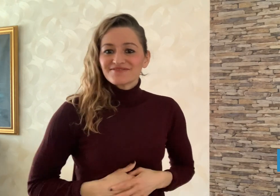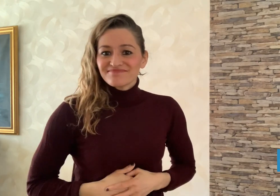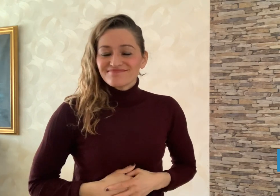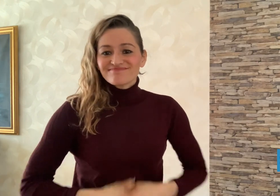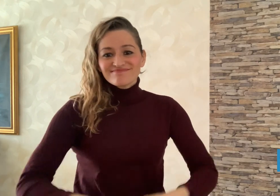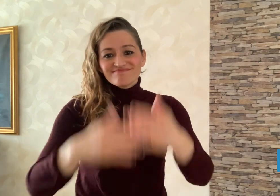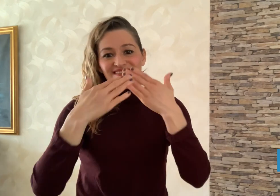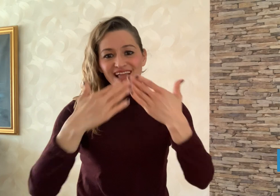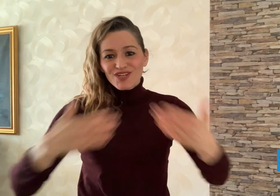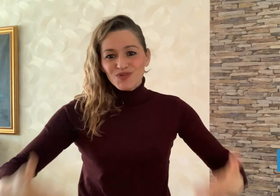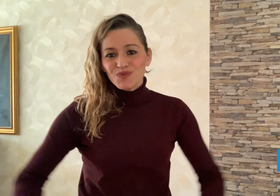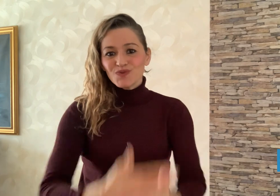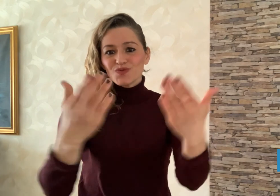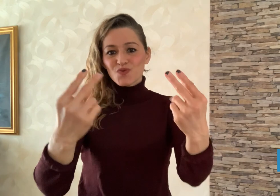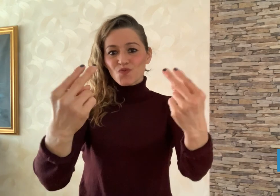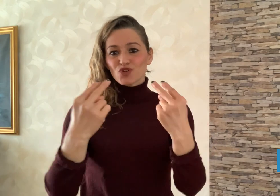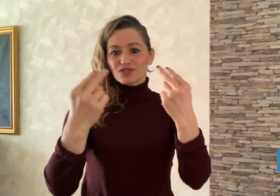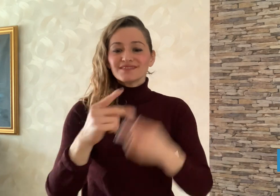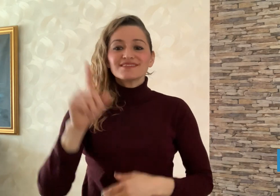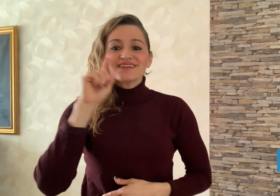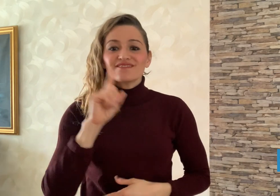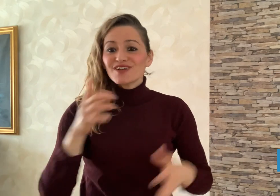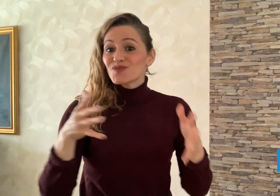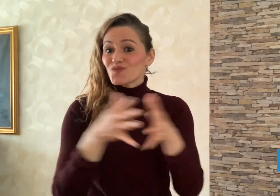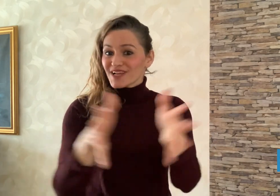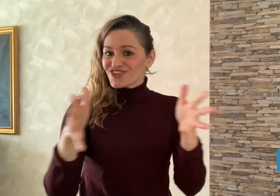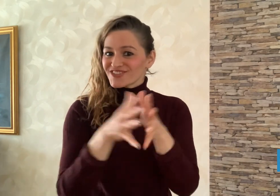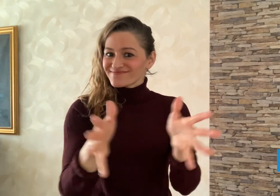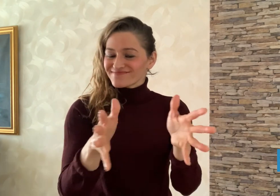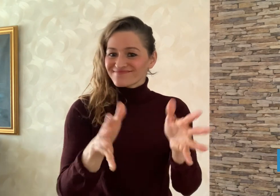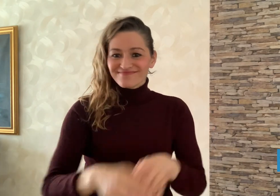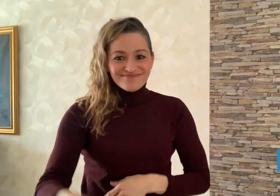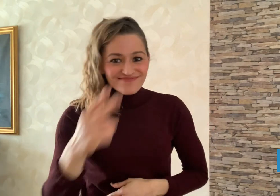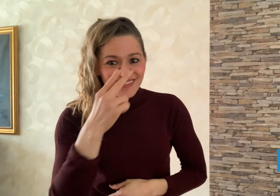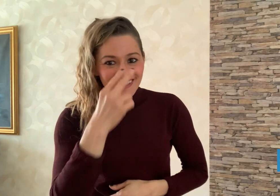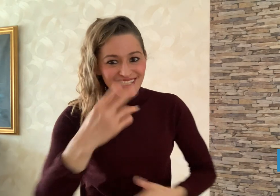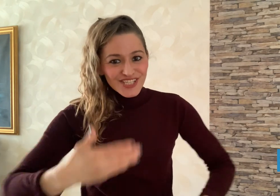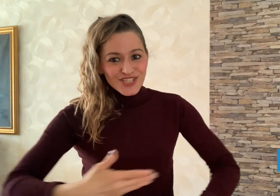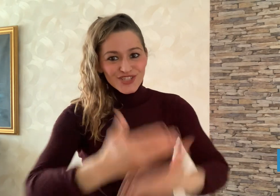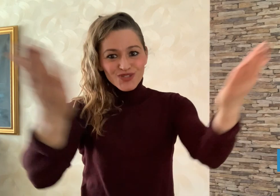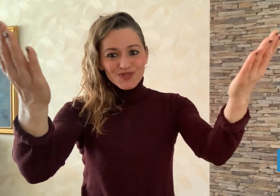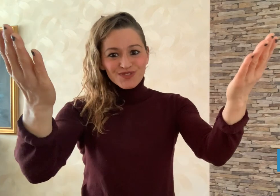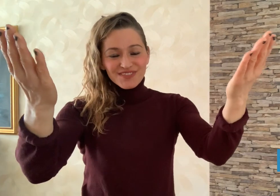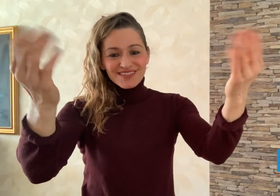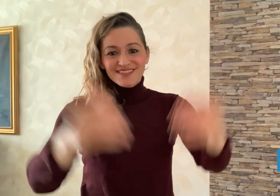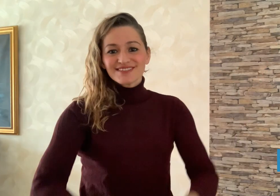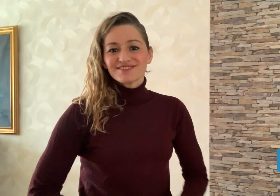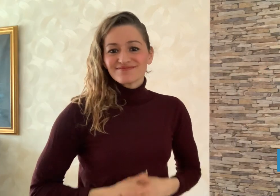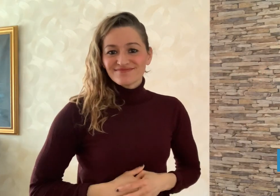Thank you for watching DeafWire! See you!